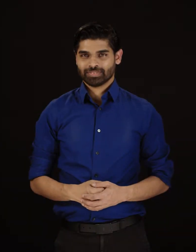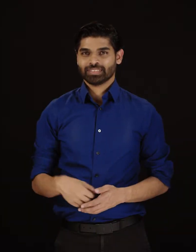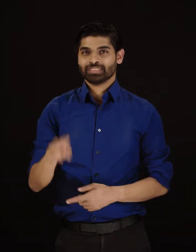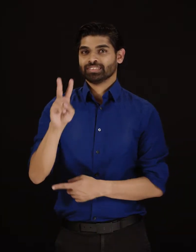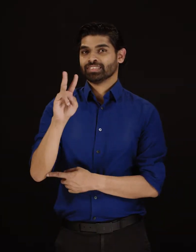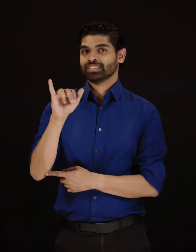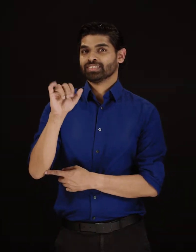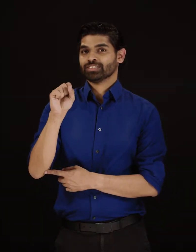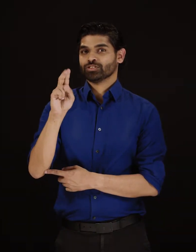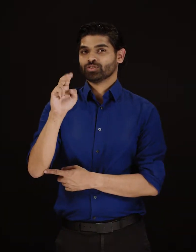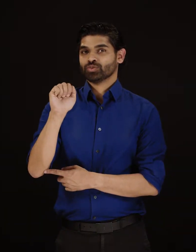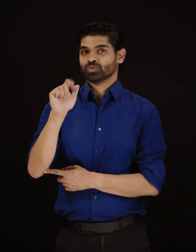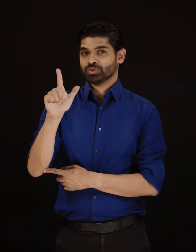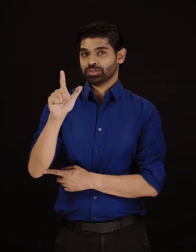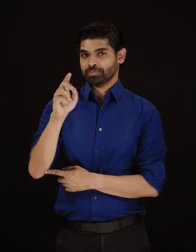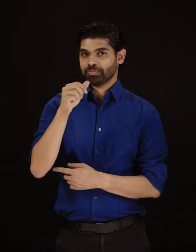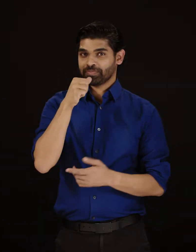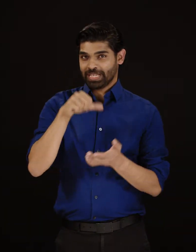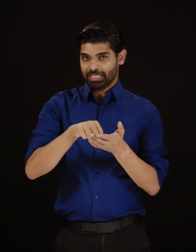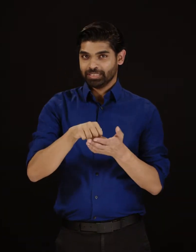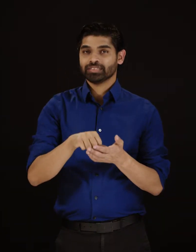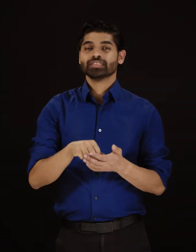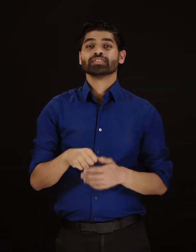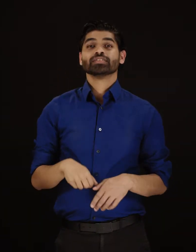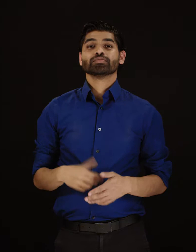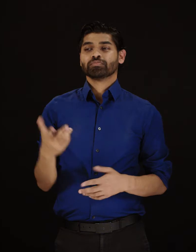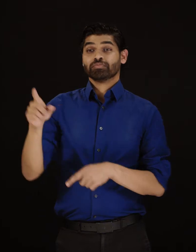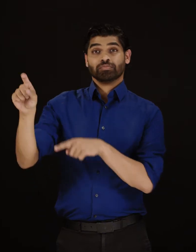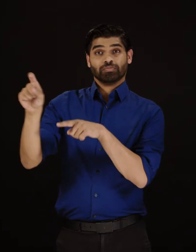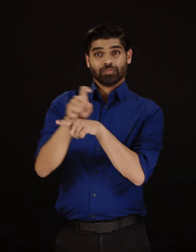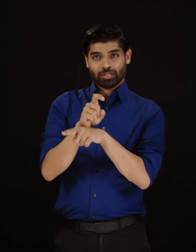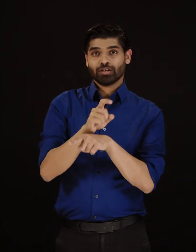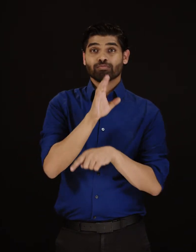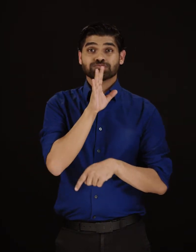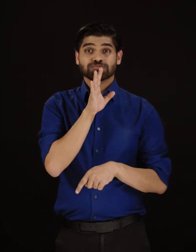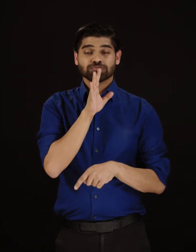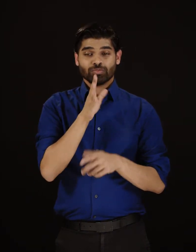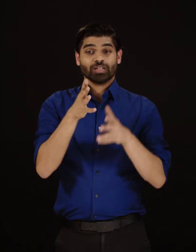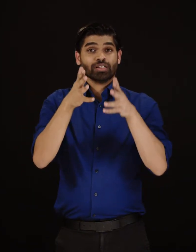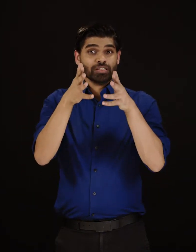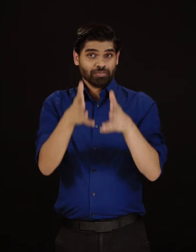Visual Voicemail may provide a transcript of each message.